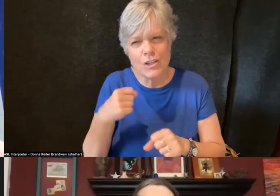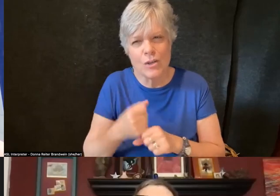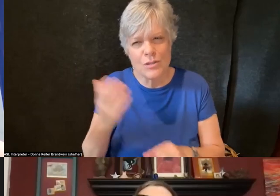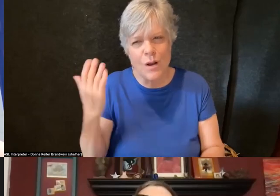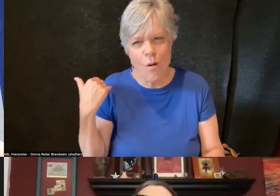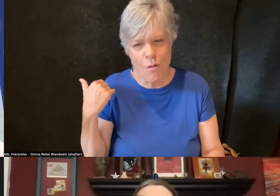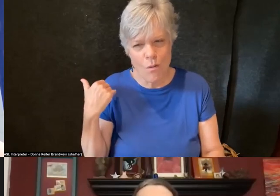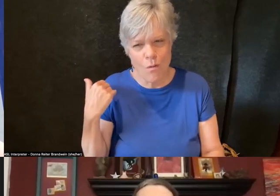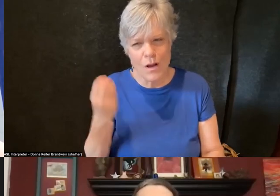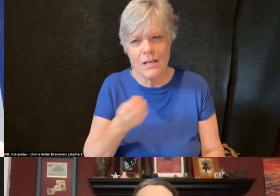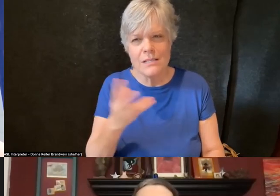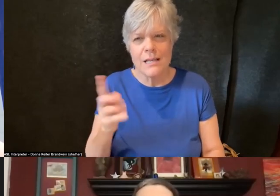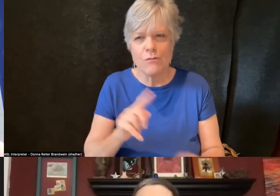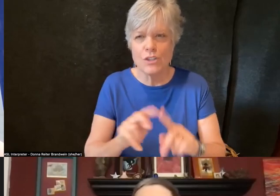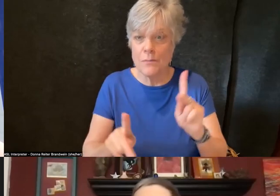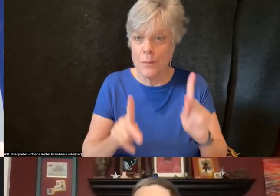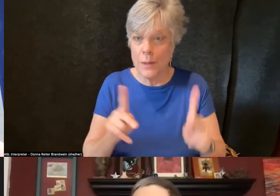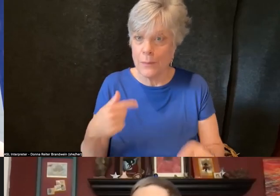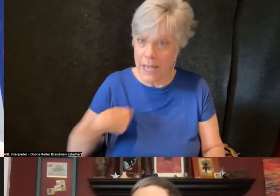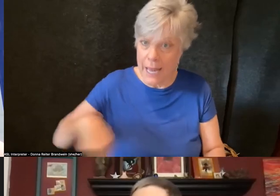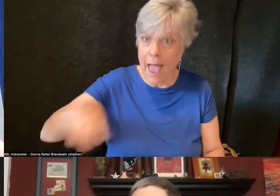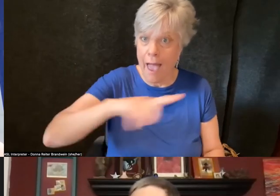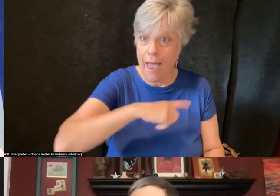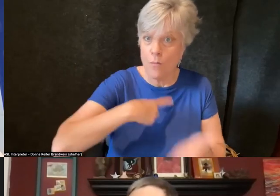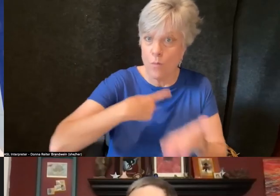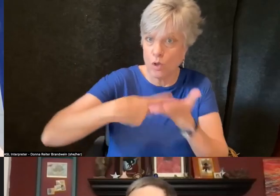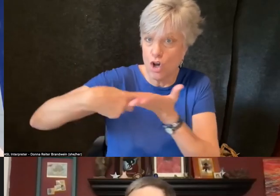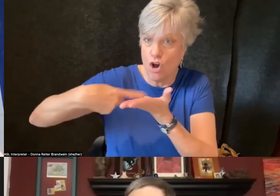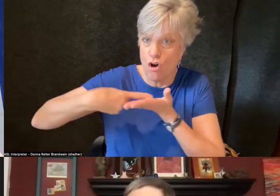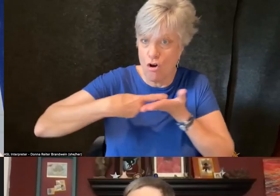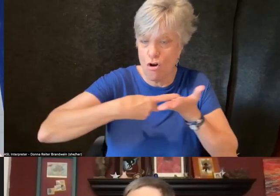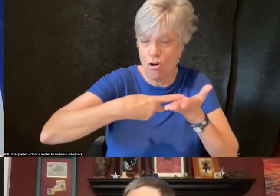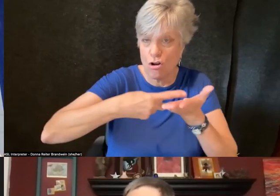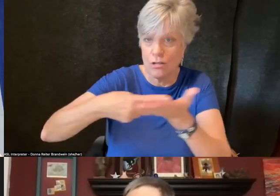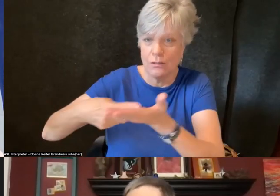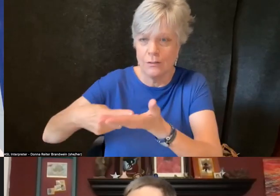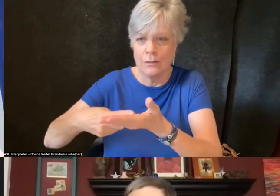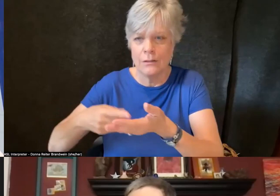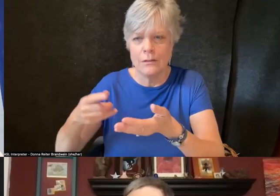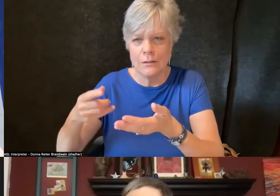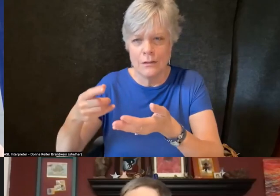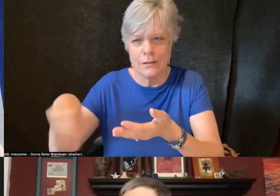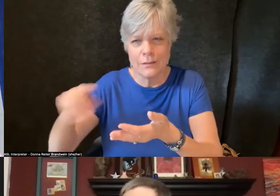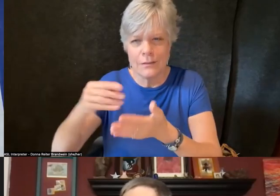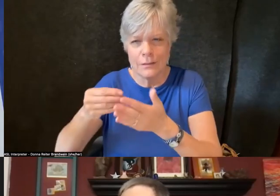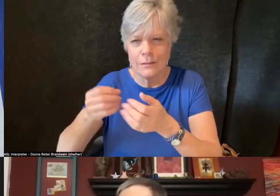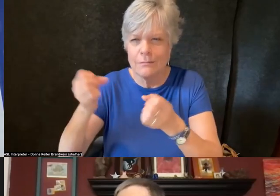several different people and I were talking, many students, and we were having a really amazing conversation